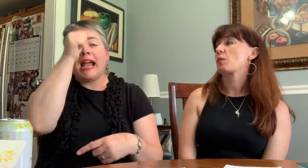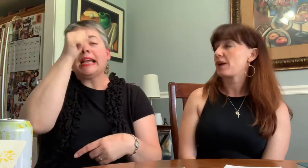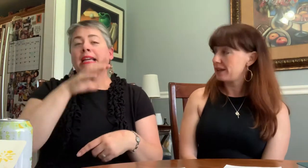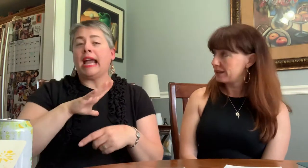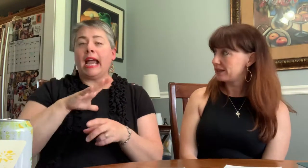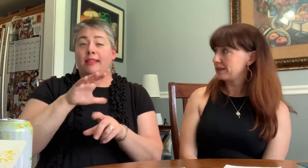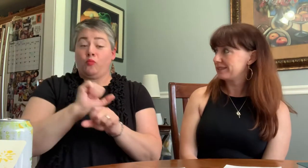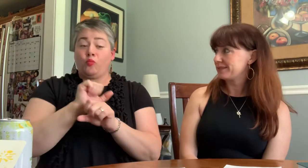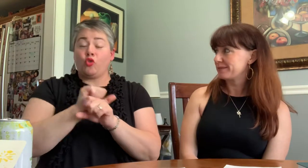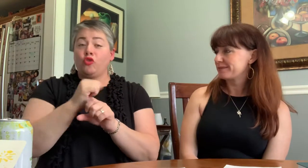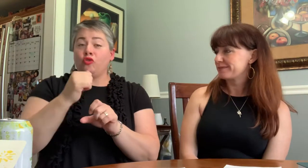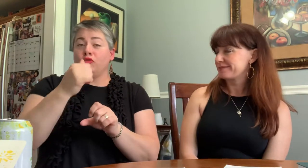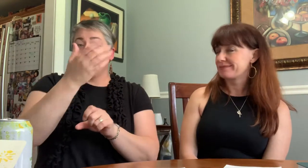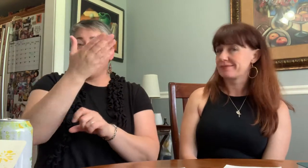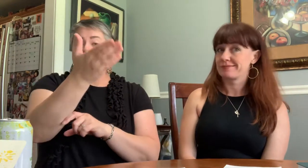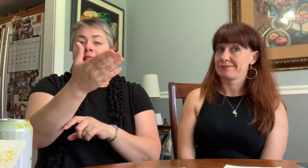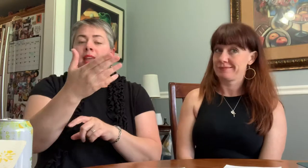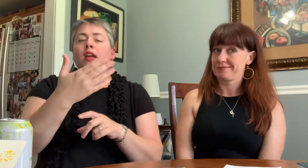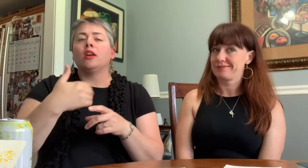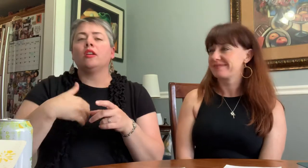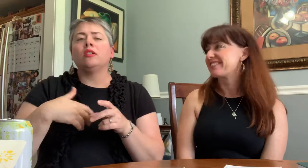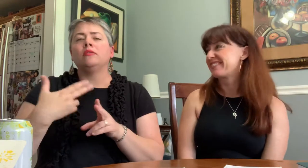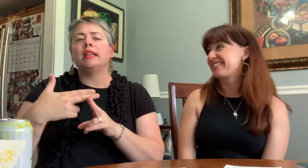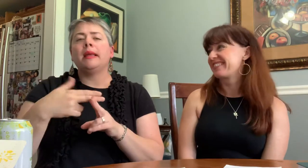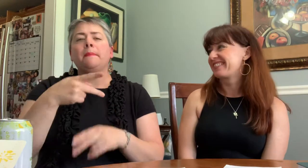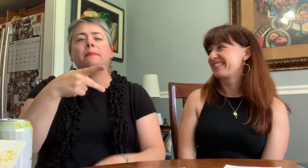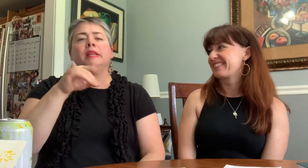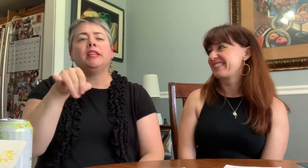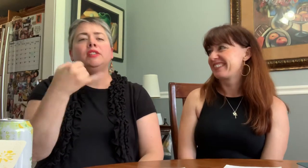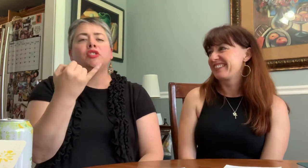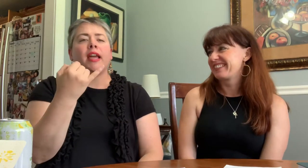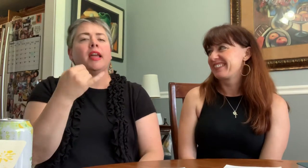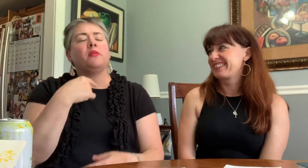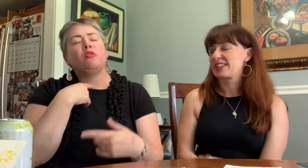but, there was a guy working there, PJ,